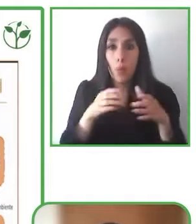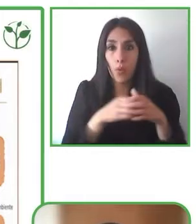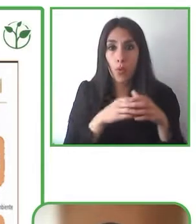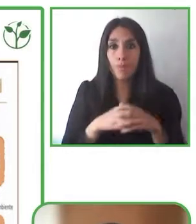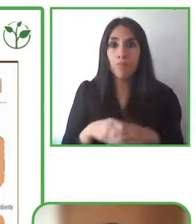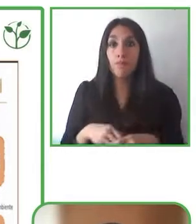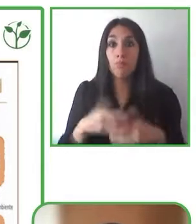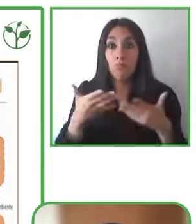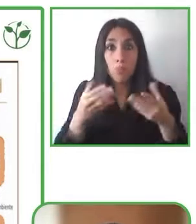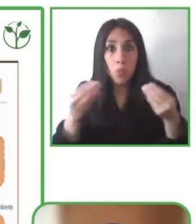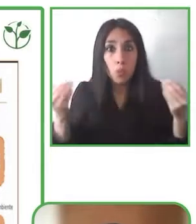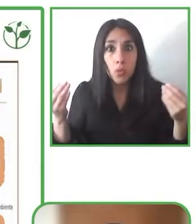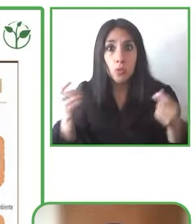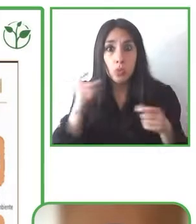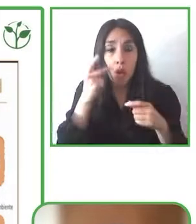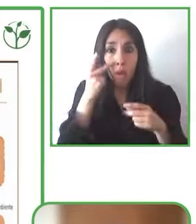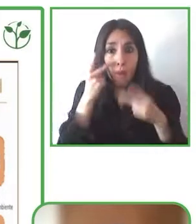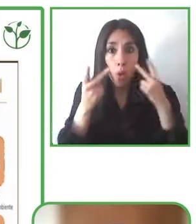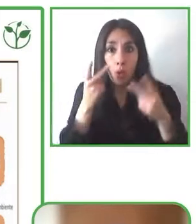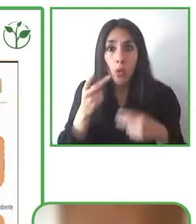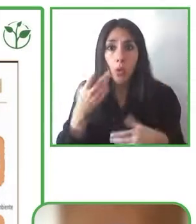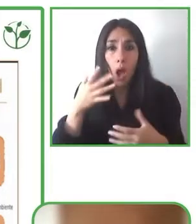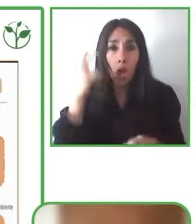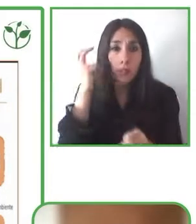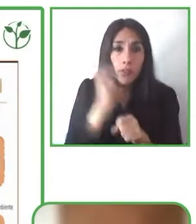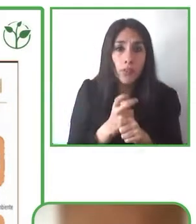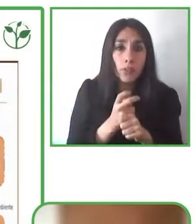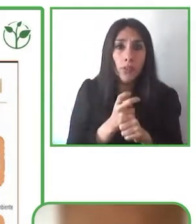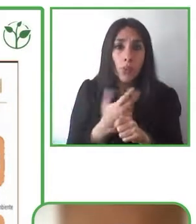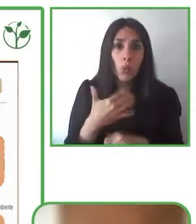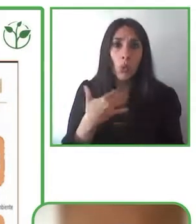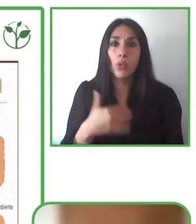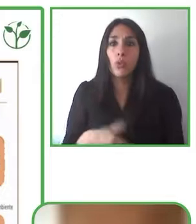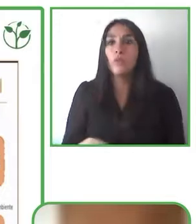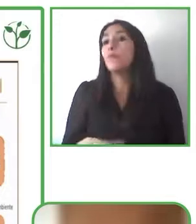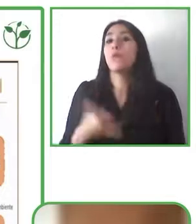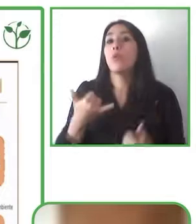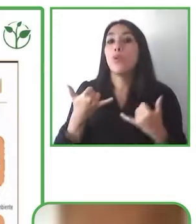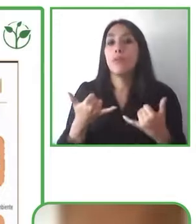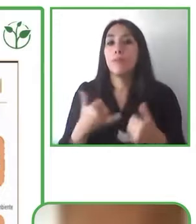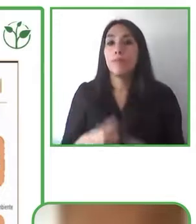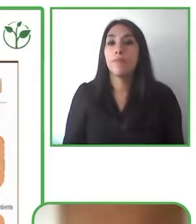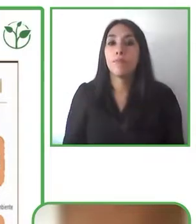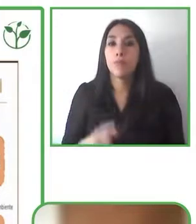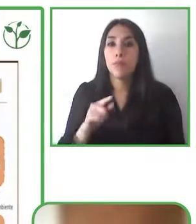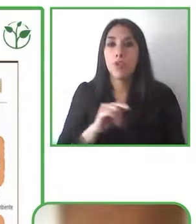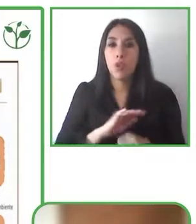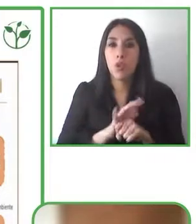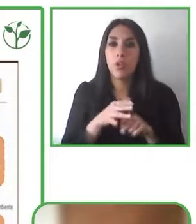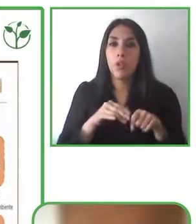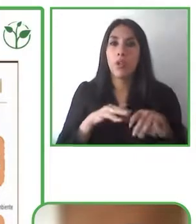to that faced all these difficulties in pandemic and also we wanted to